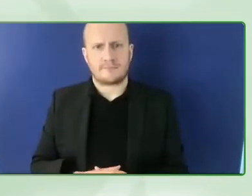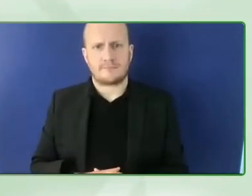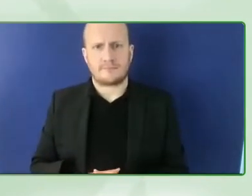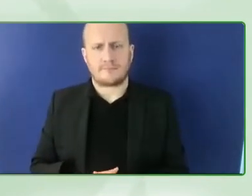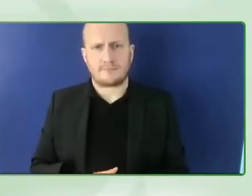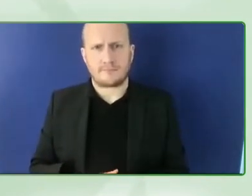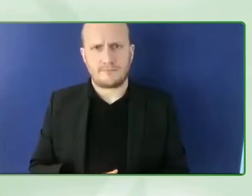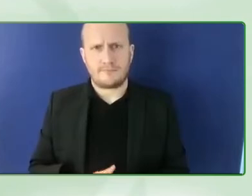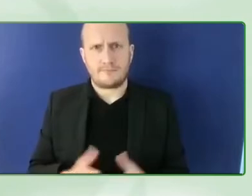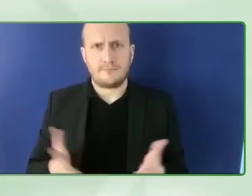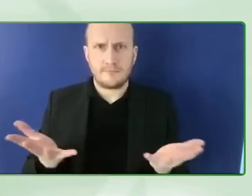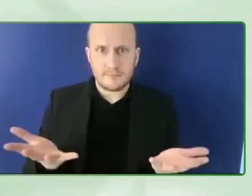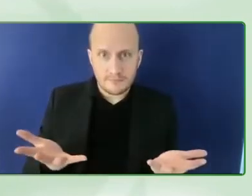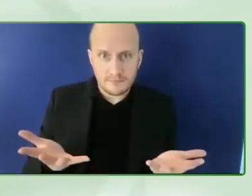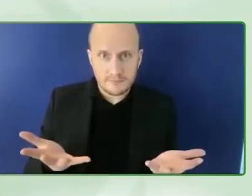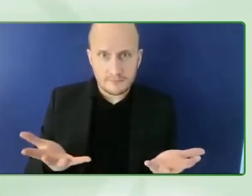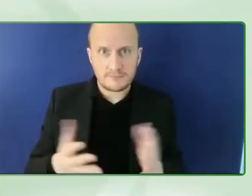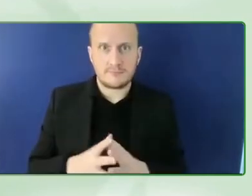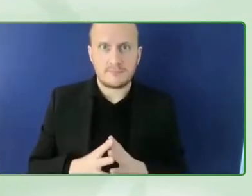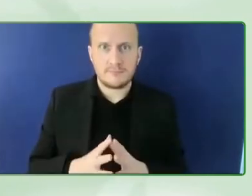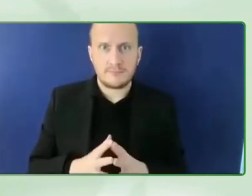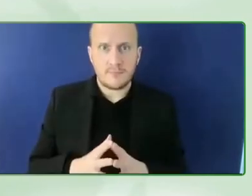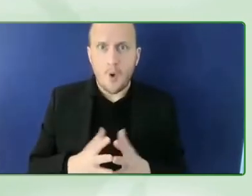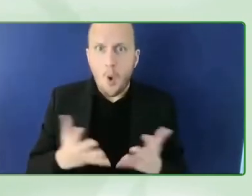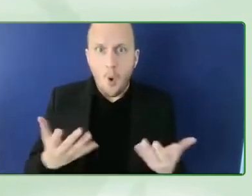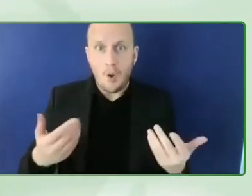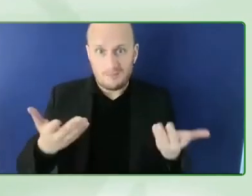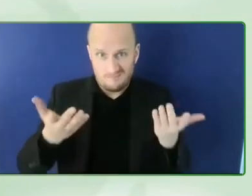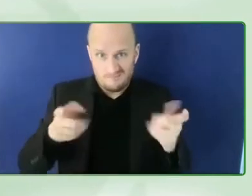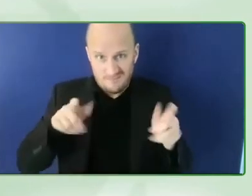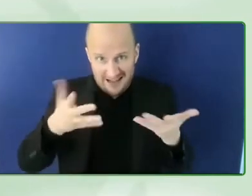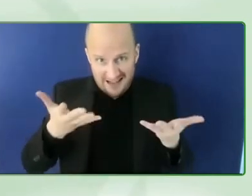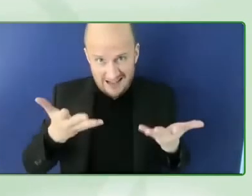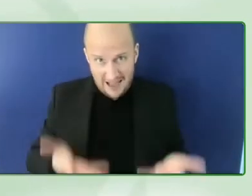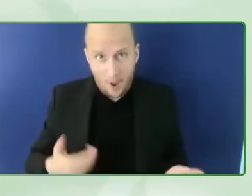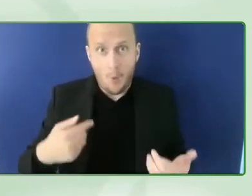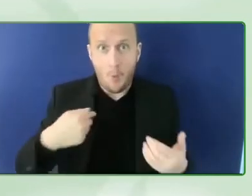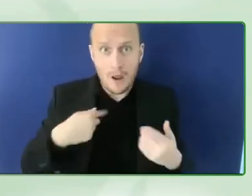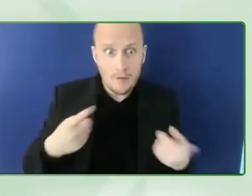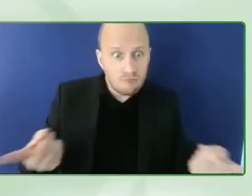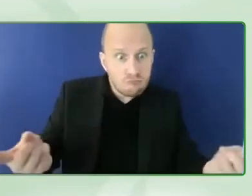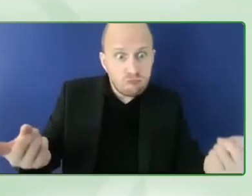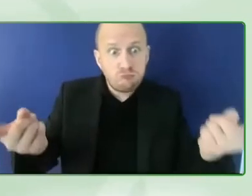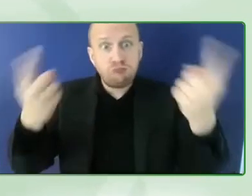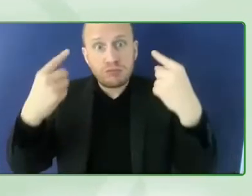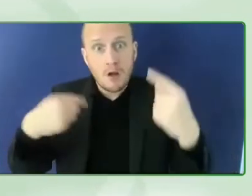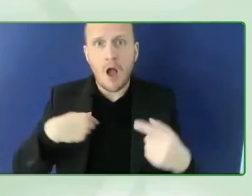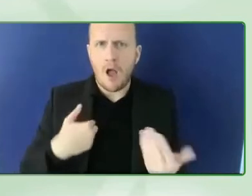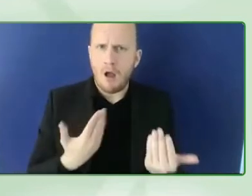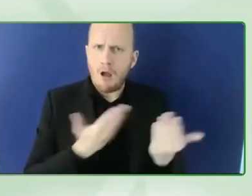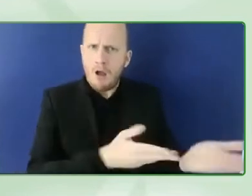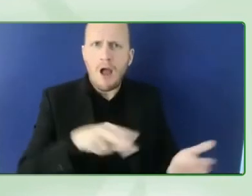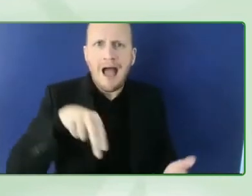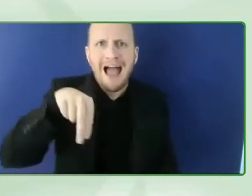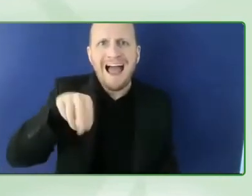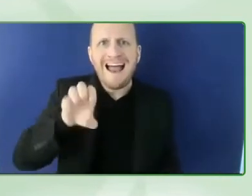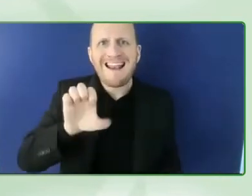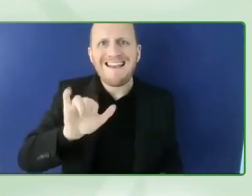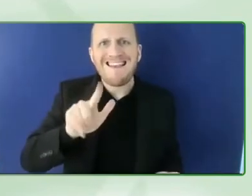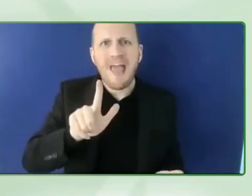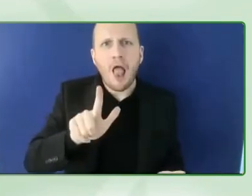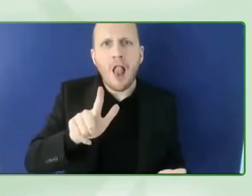for us to to join us on this mission yeah so that would be my closing question uh so i think you got